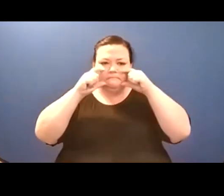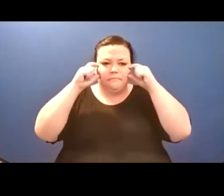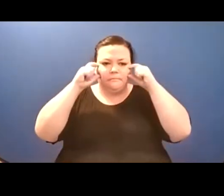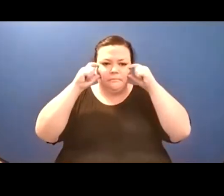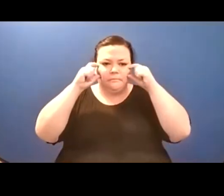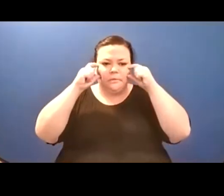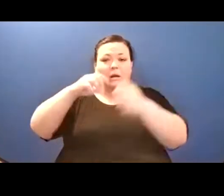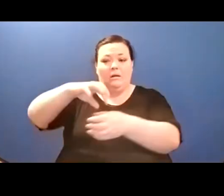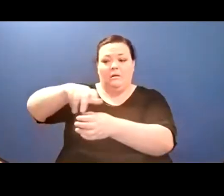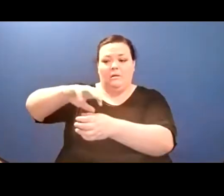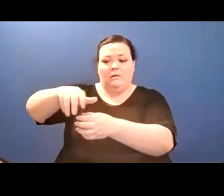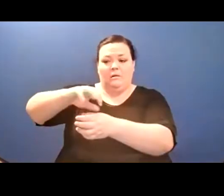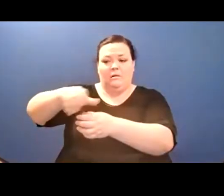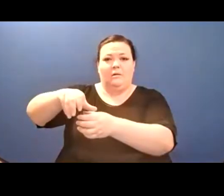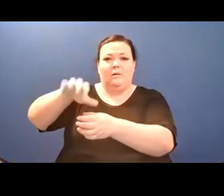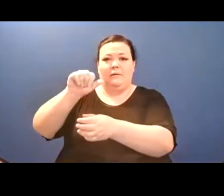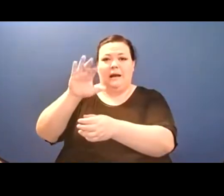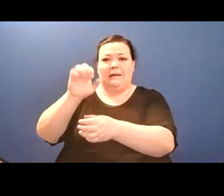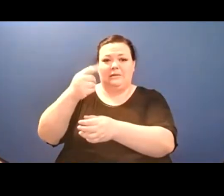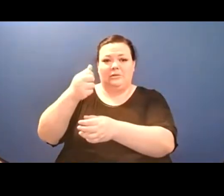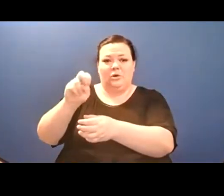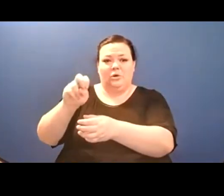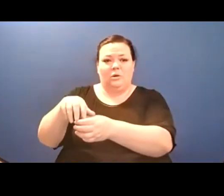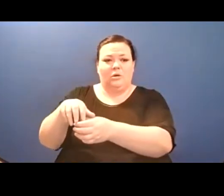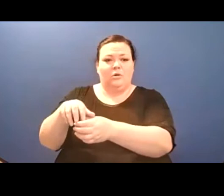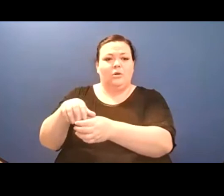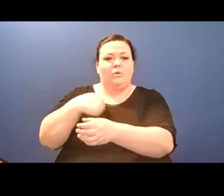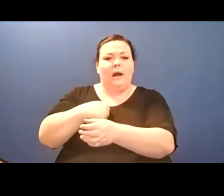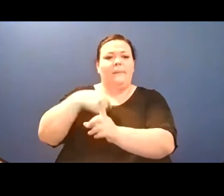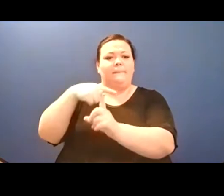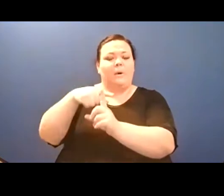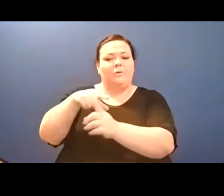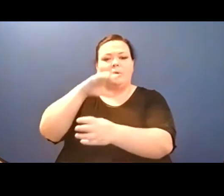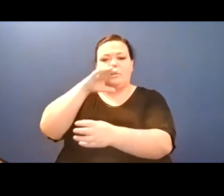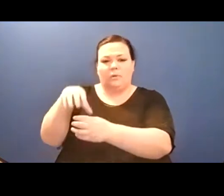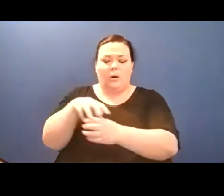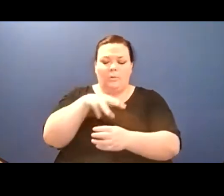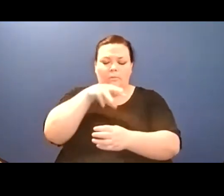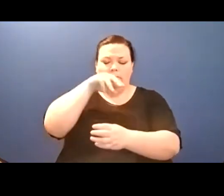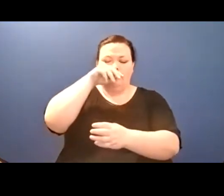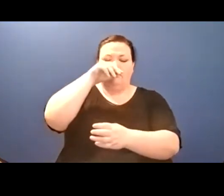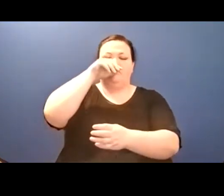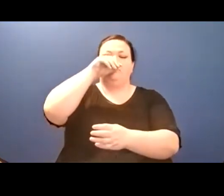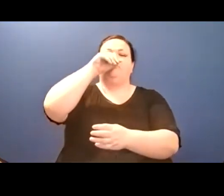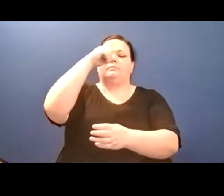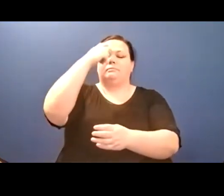meant mind./ You laughed at this./ You observed frothing something. Universal. Stung your toes./